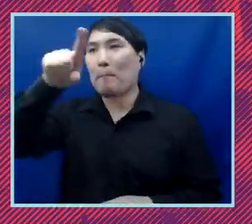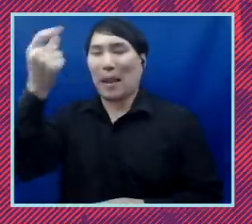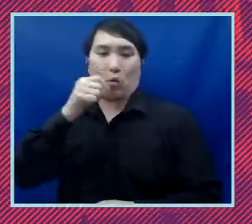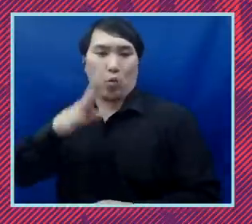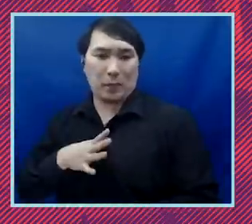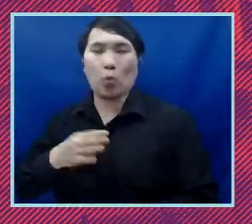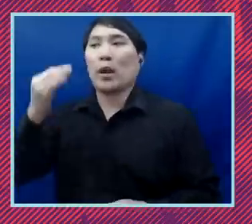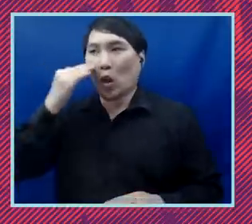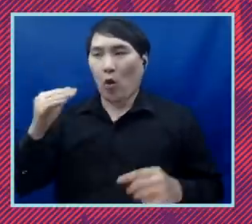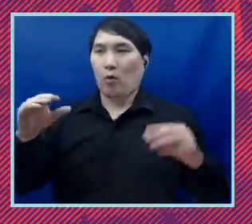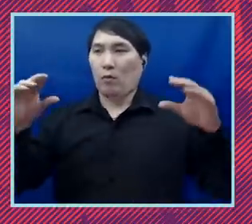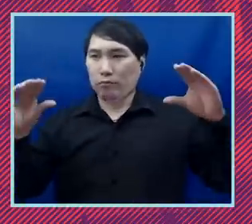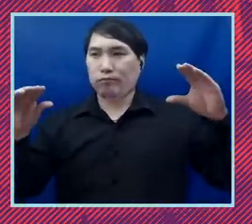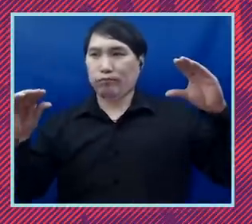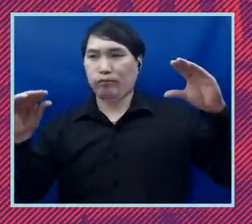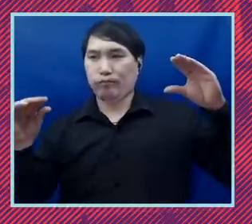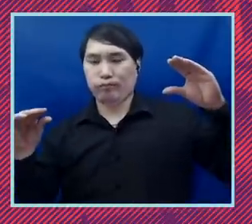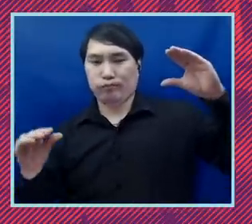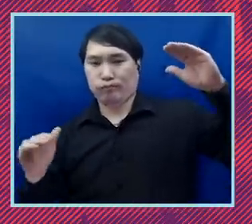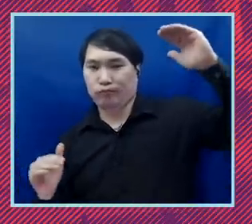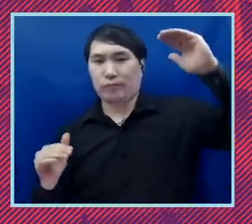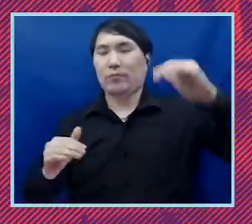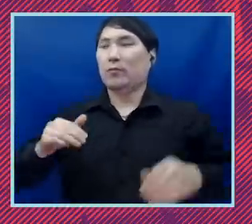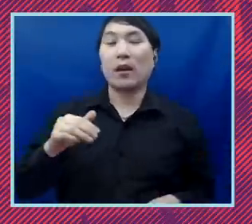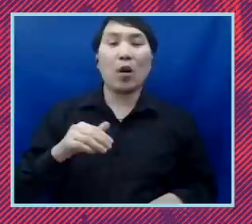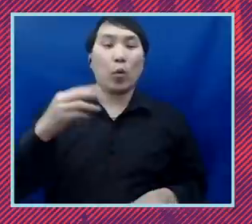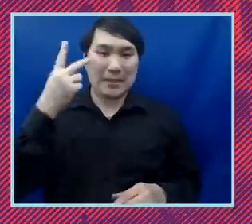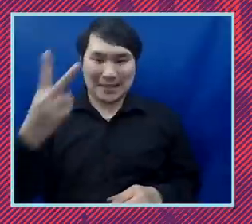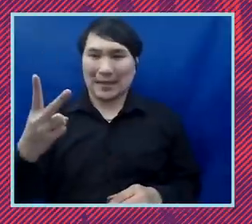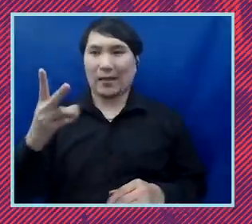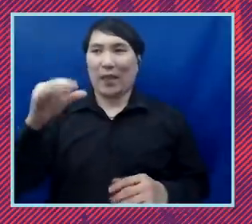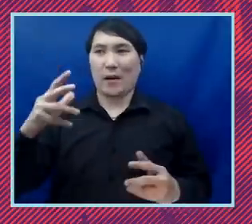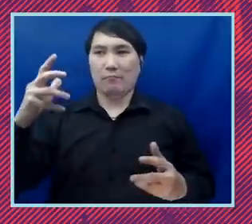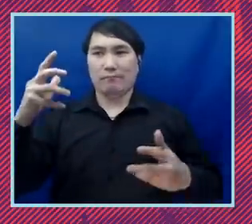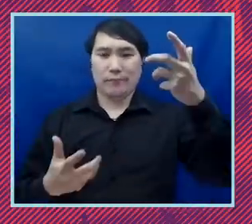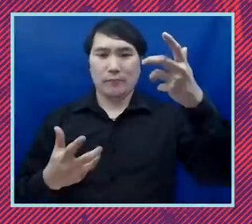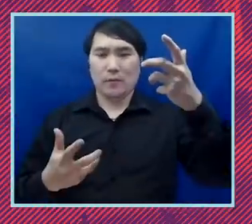and so those are some of the drivers of the wealth disparity that then create huge burdens for